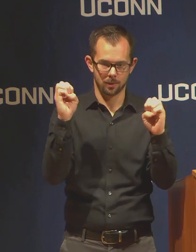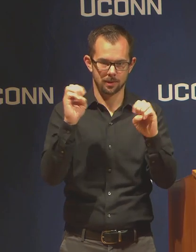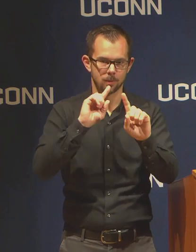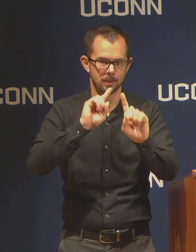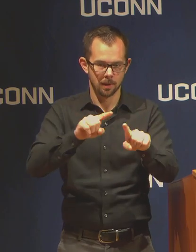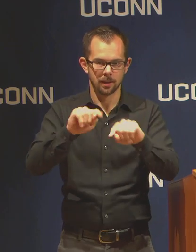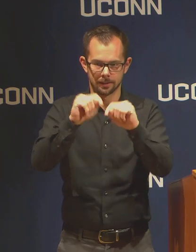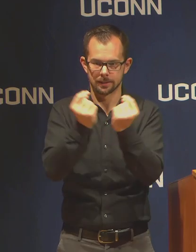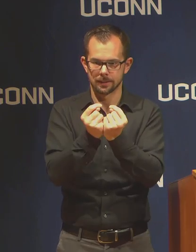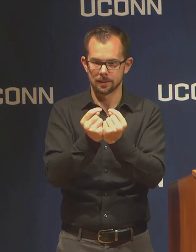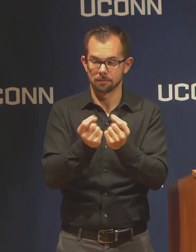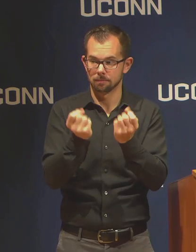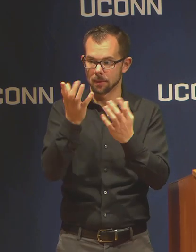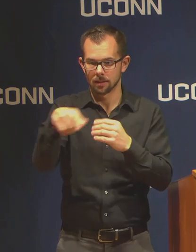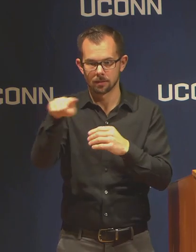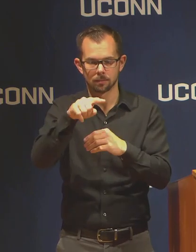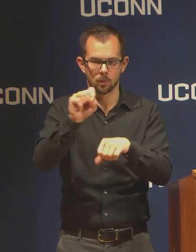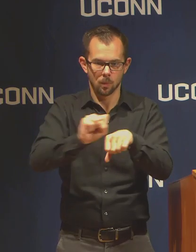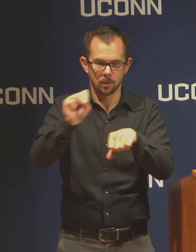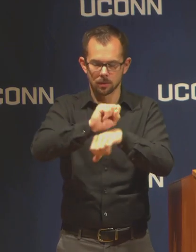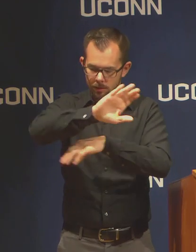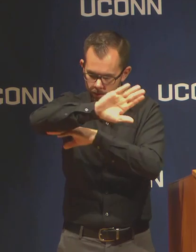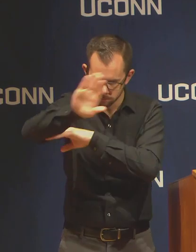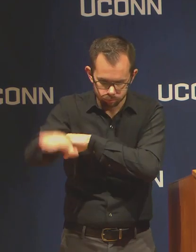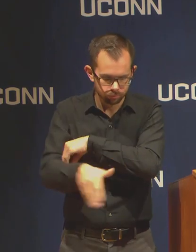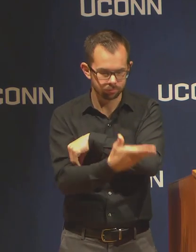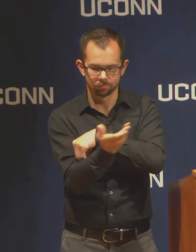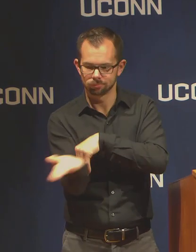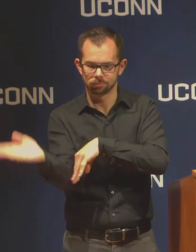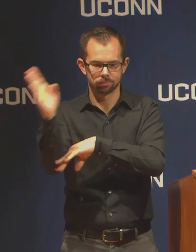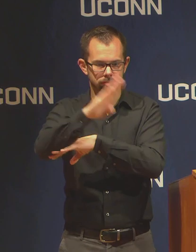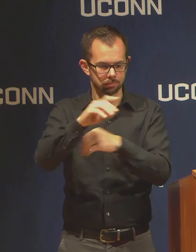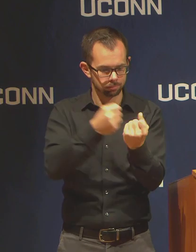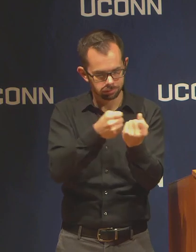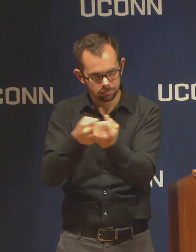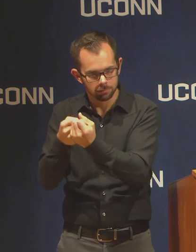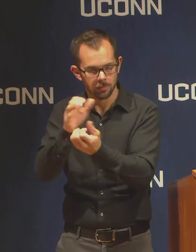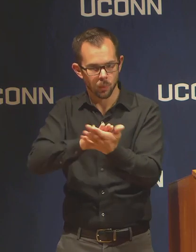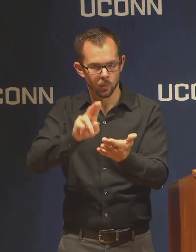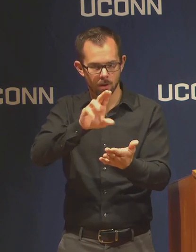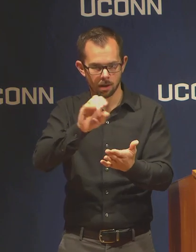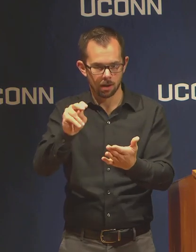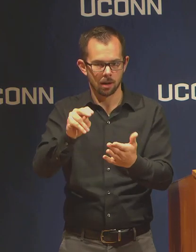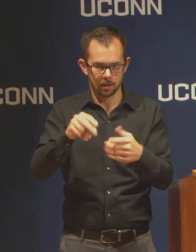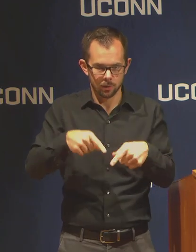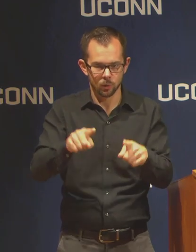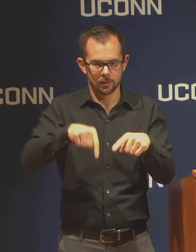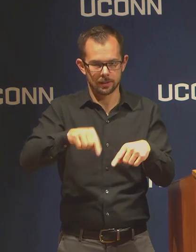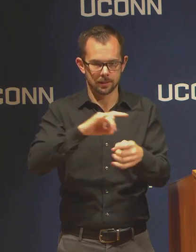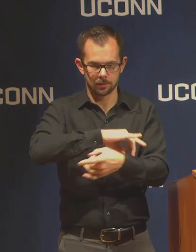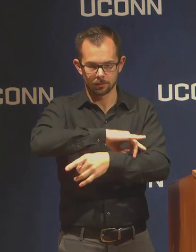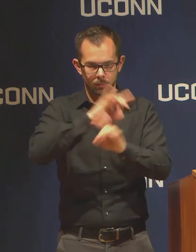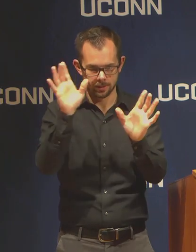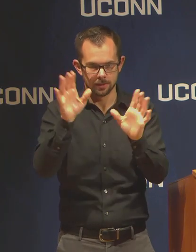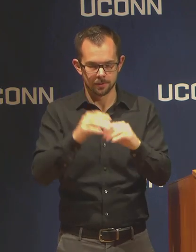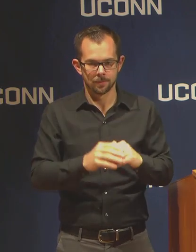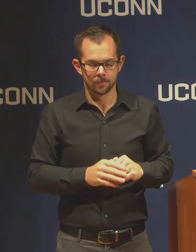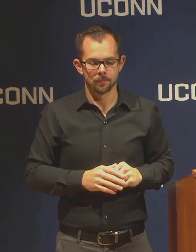to support the university in this crisis. I'm really proud of the university in the way it has